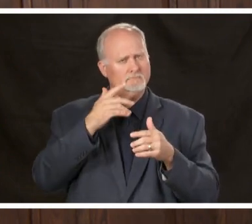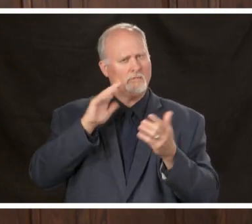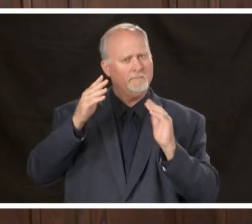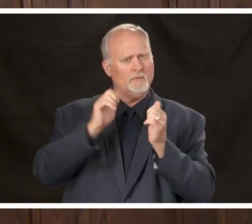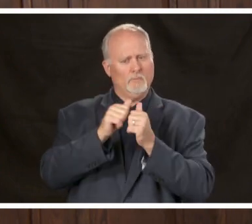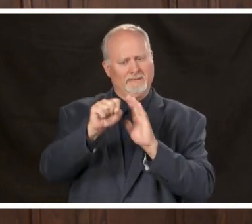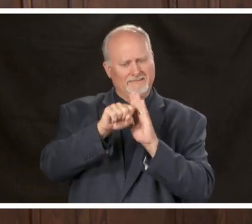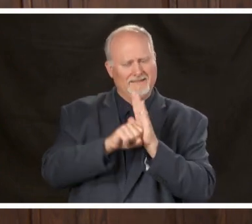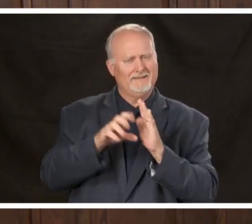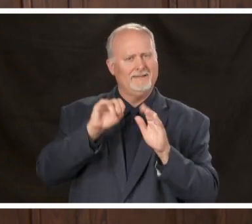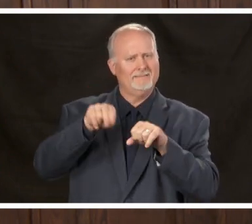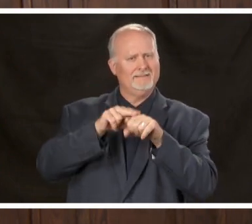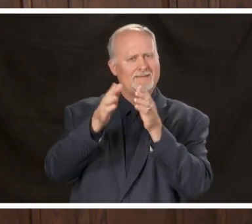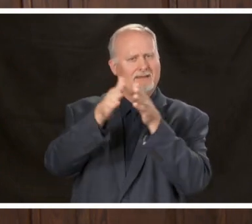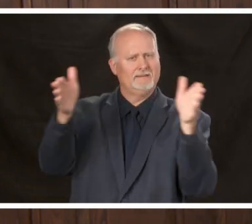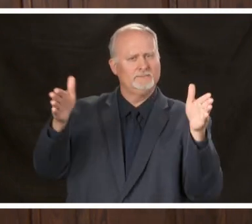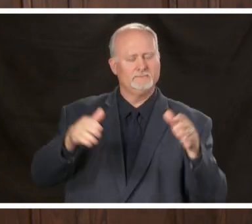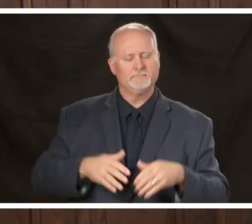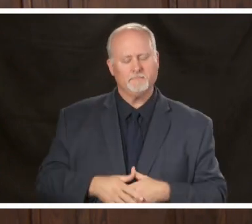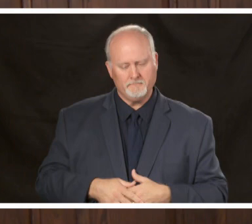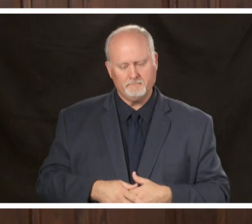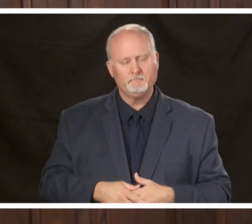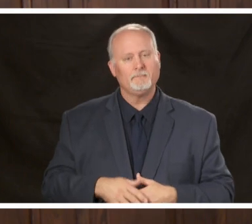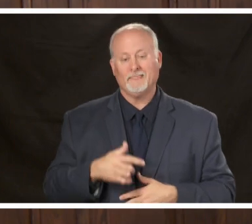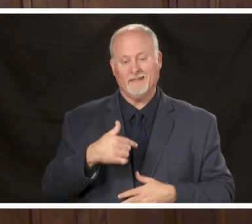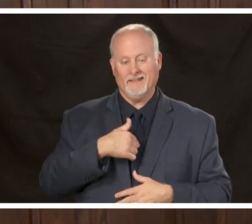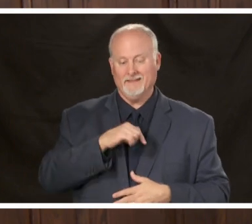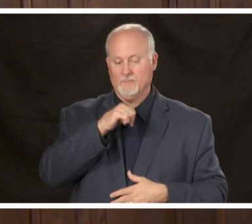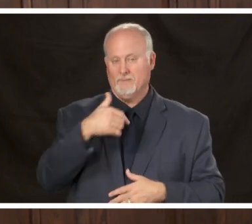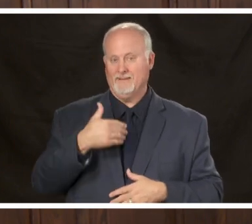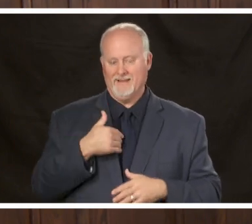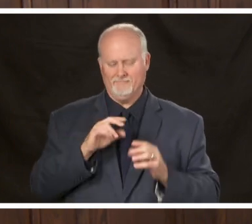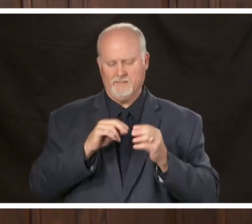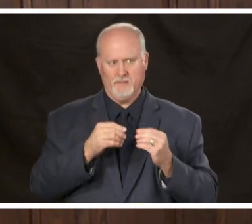yeah so I don't have those numbers in front of me again right now but